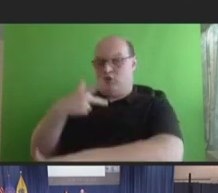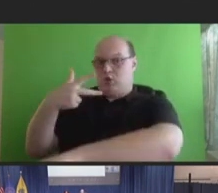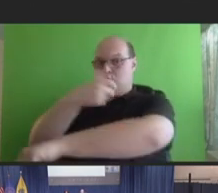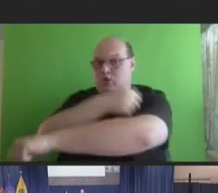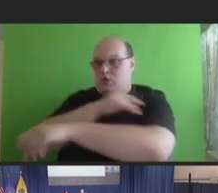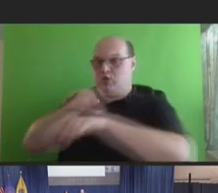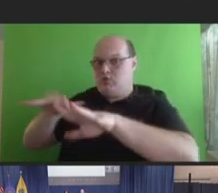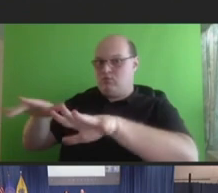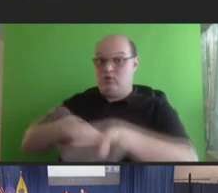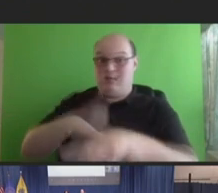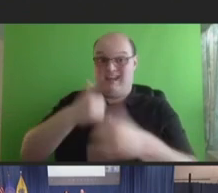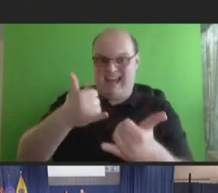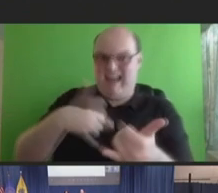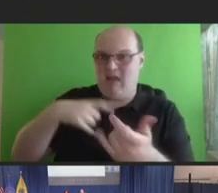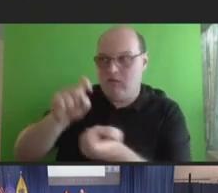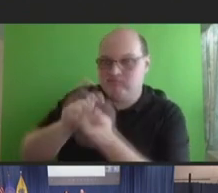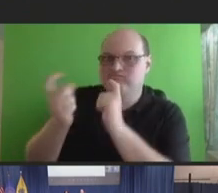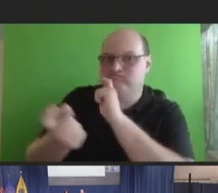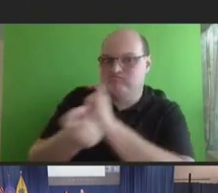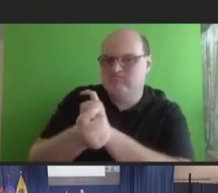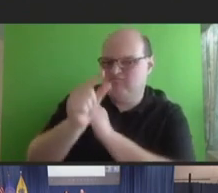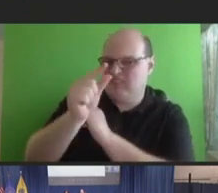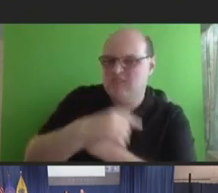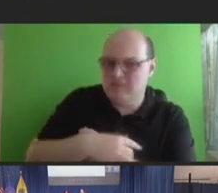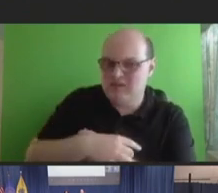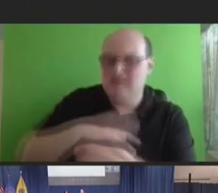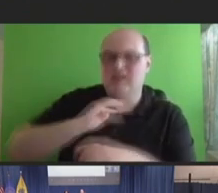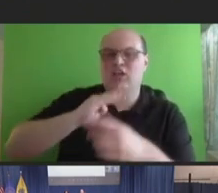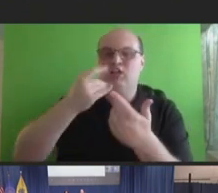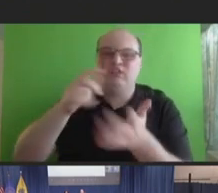you heard about that a little bit in the previous presentation.